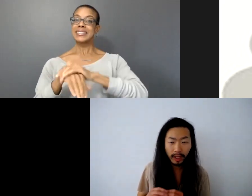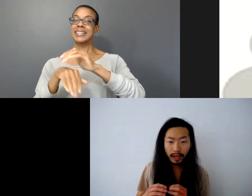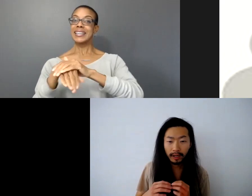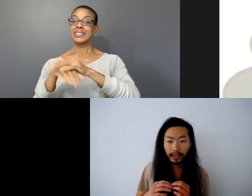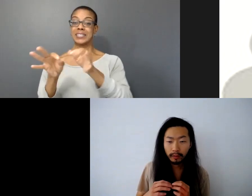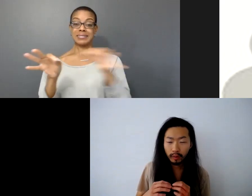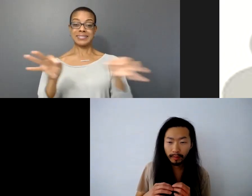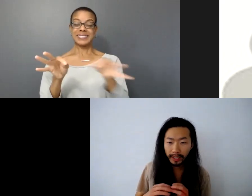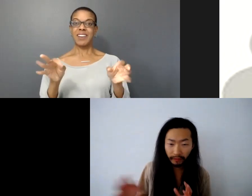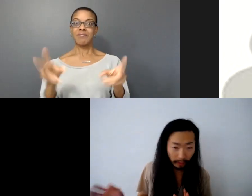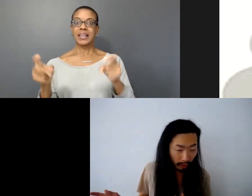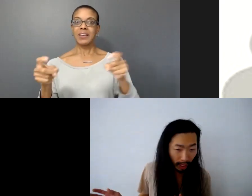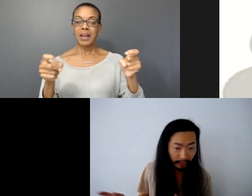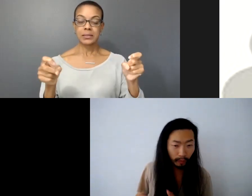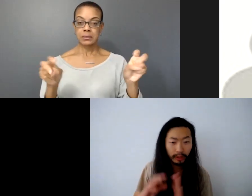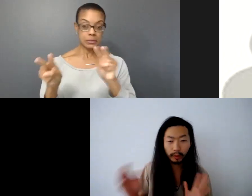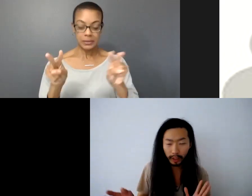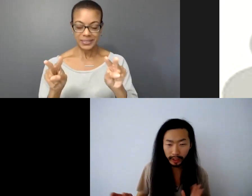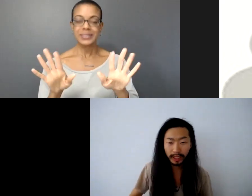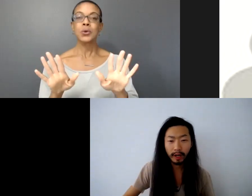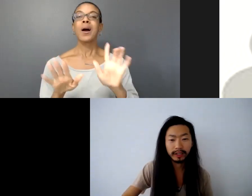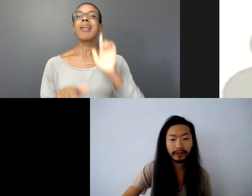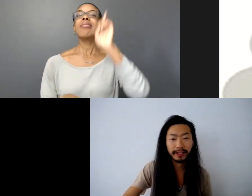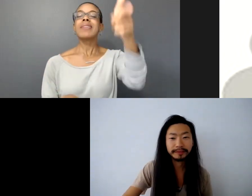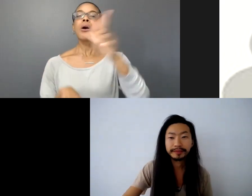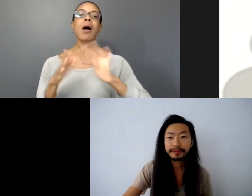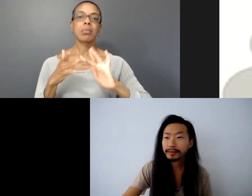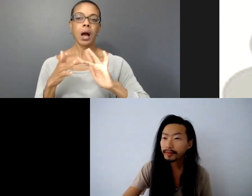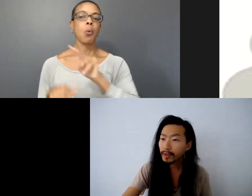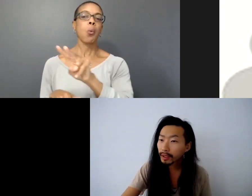will make it available online if you want to re-watch any part of it.